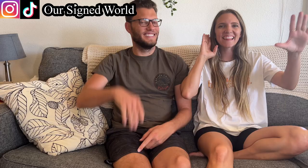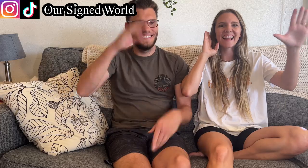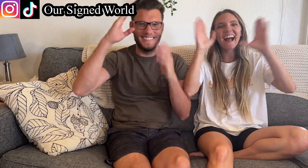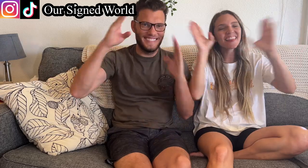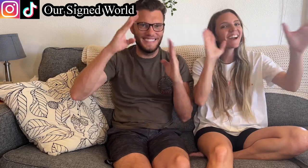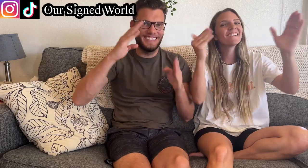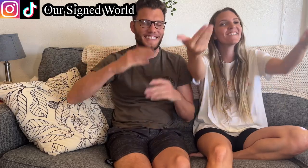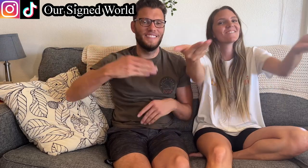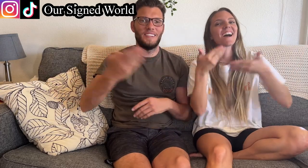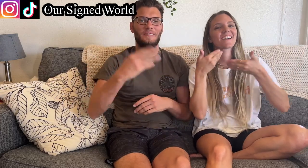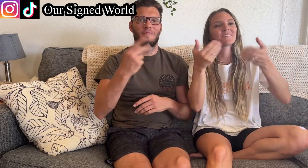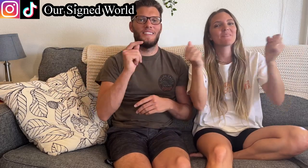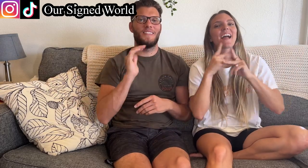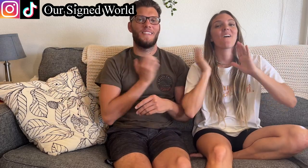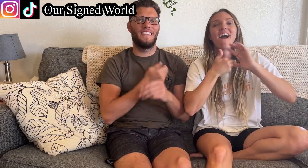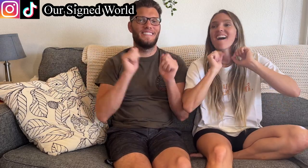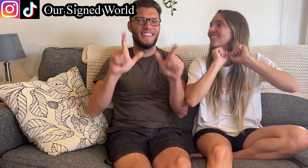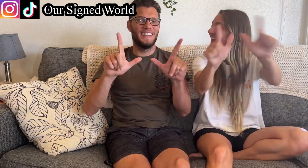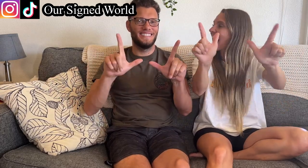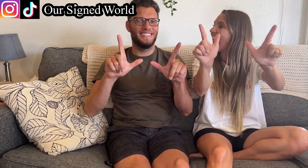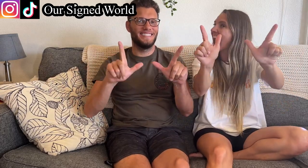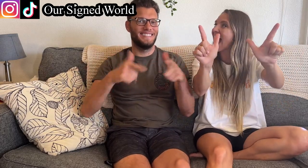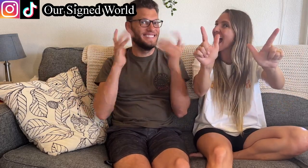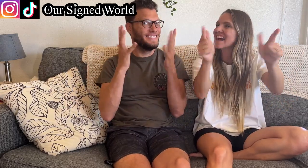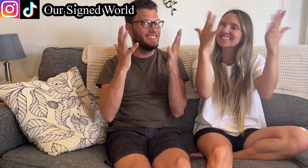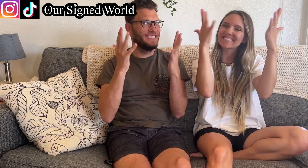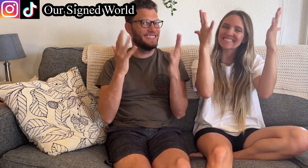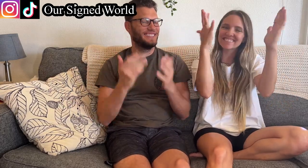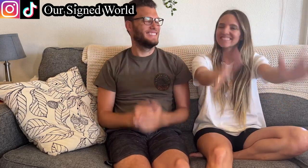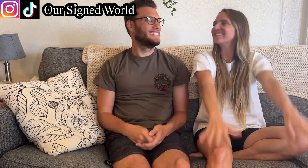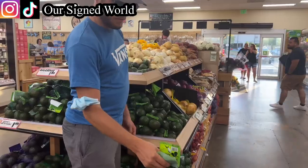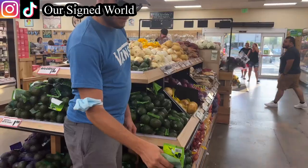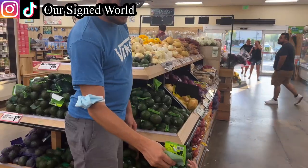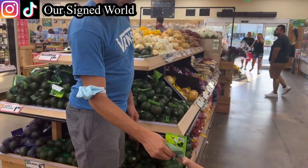Hello!!! Welcome back to our VLOG!